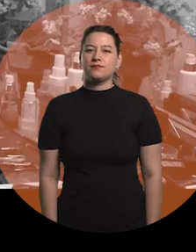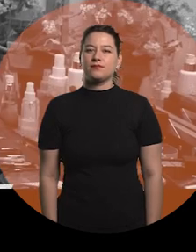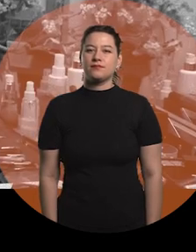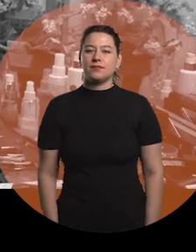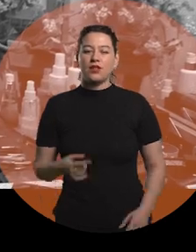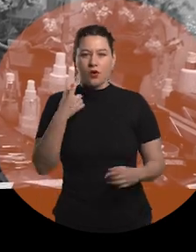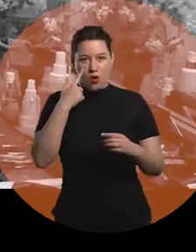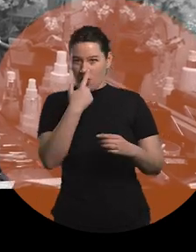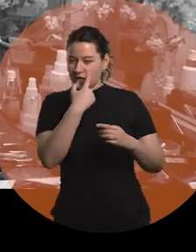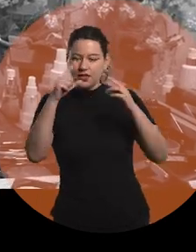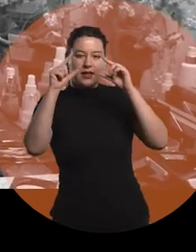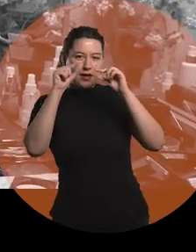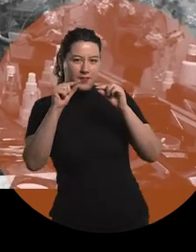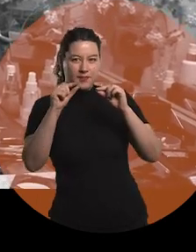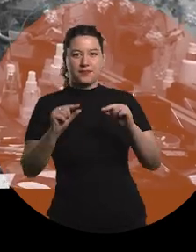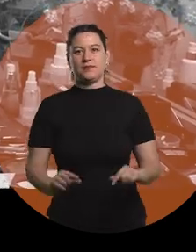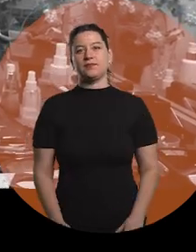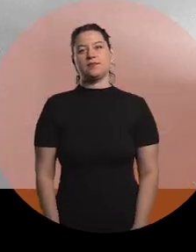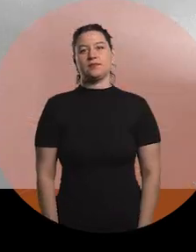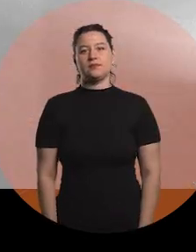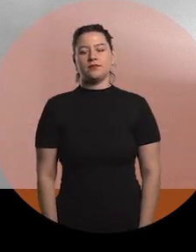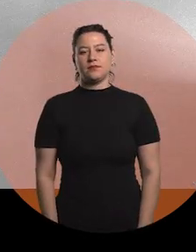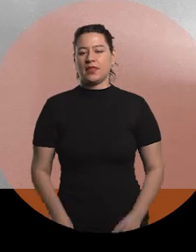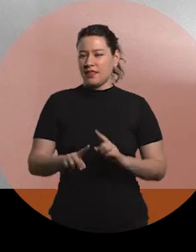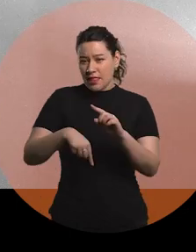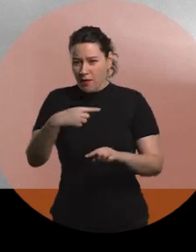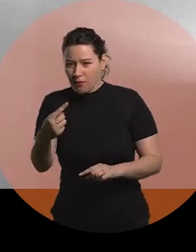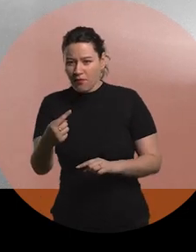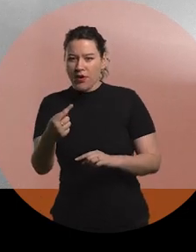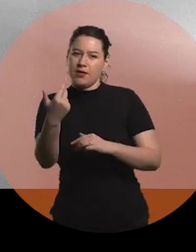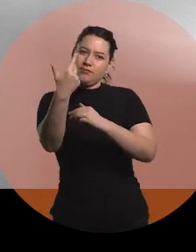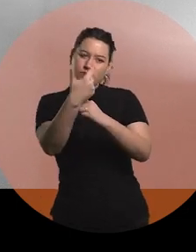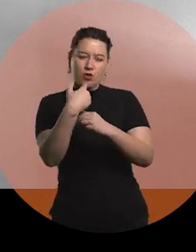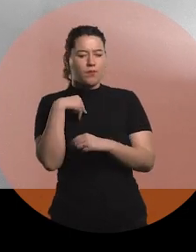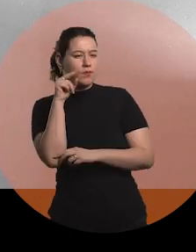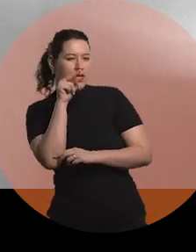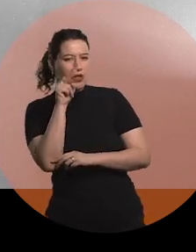Close your eyes. Later on set it'll be looking at you